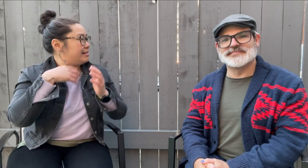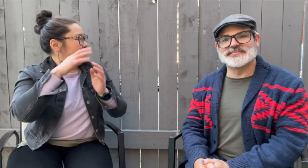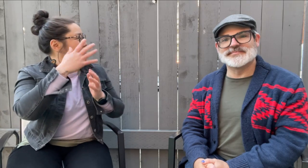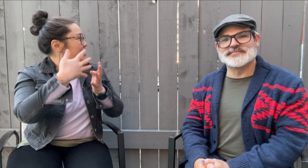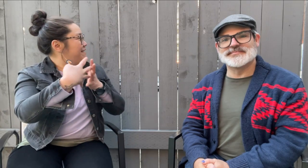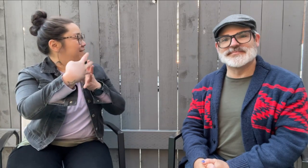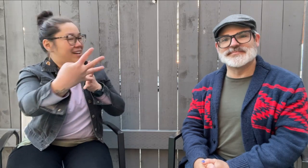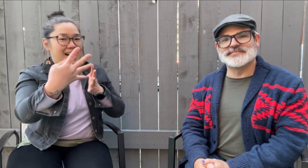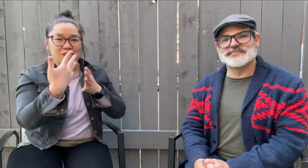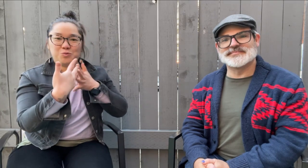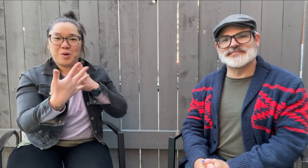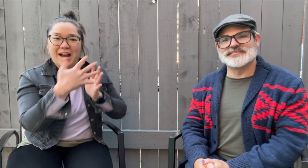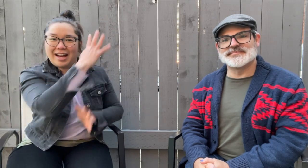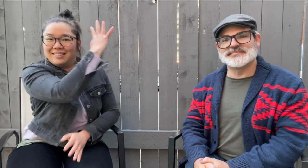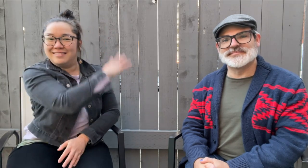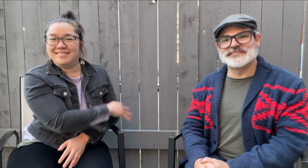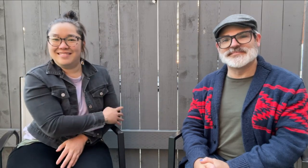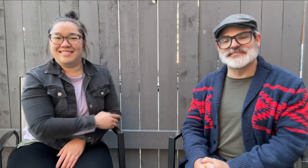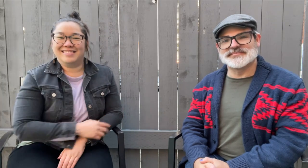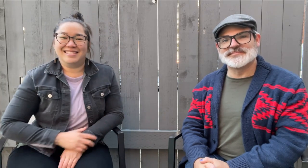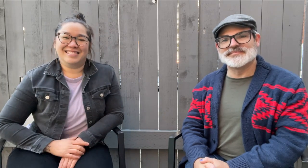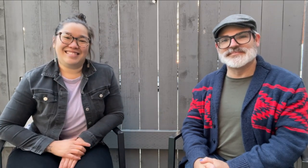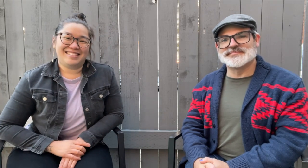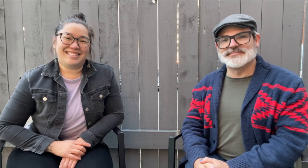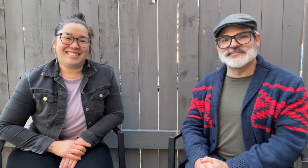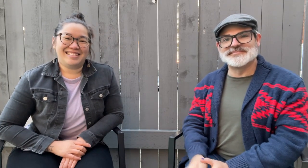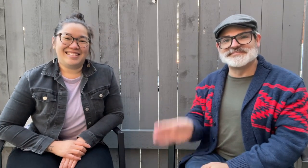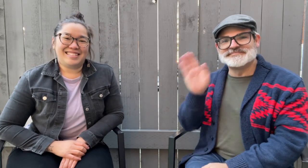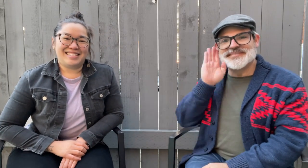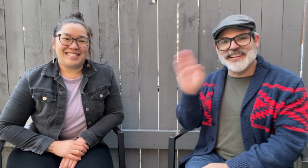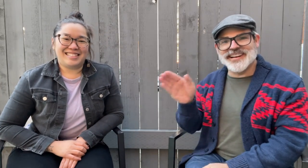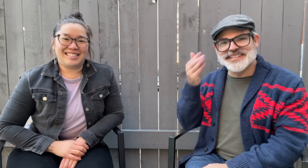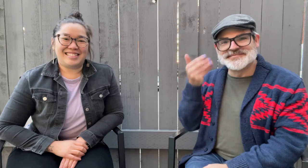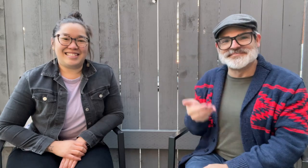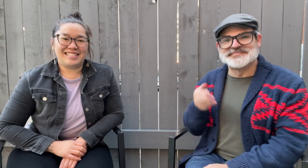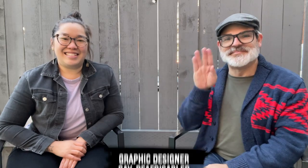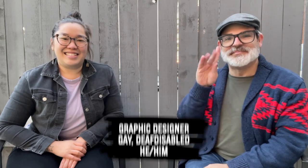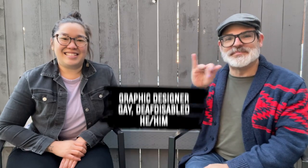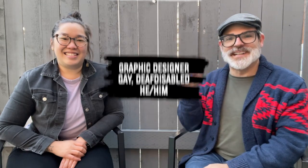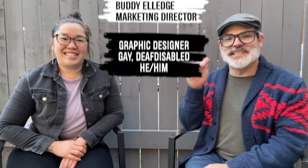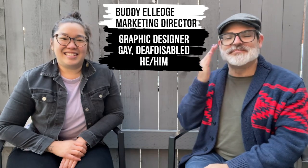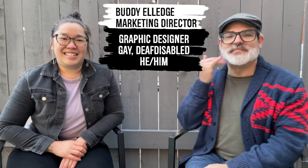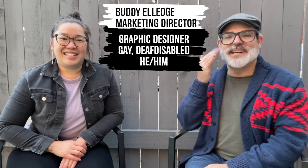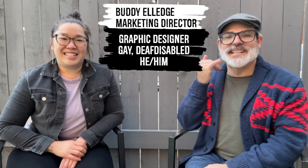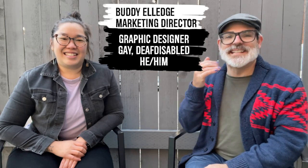We are front of a gray fence with vertical slats. Hello, I'm Buddy.